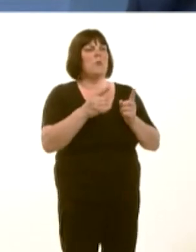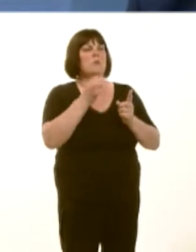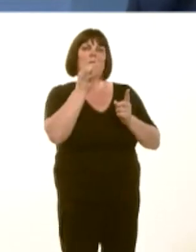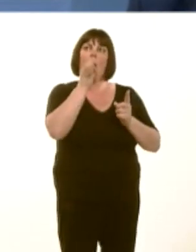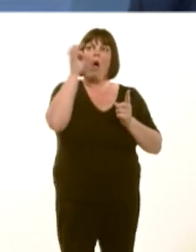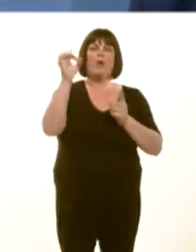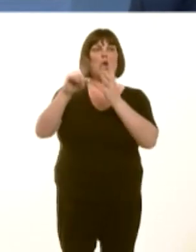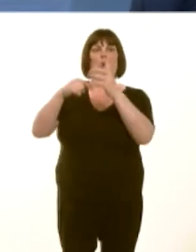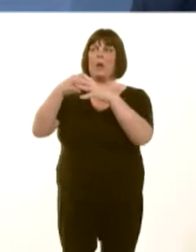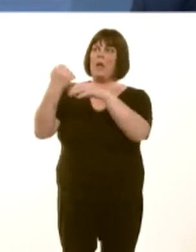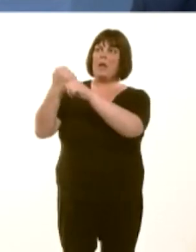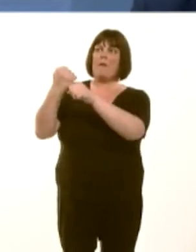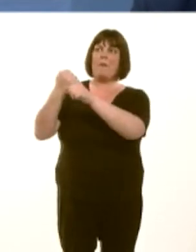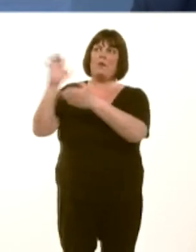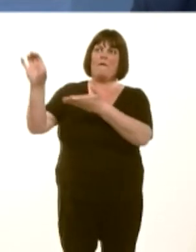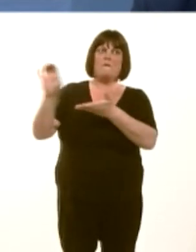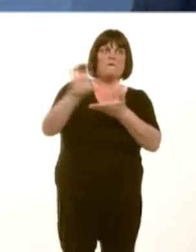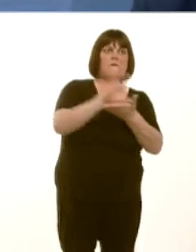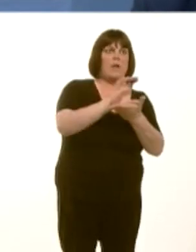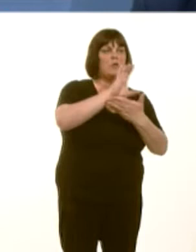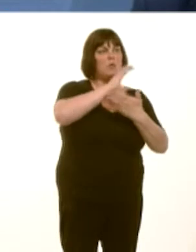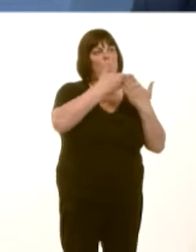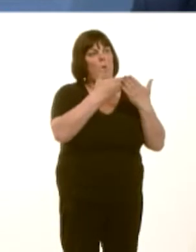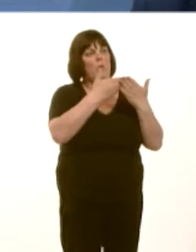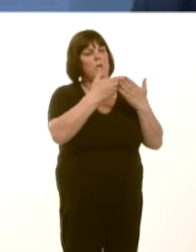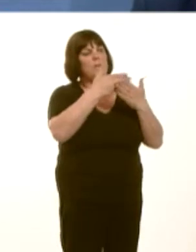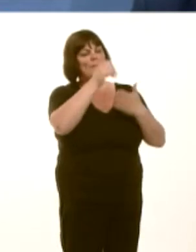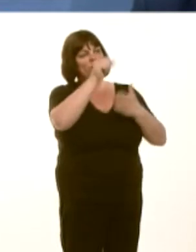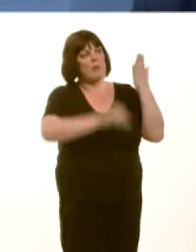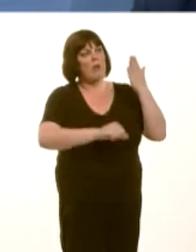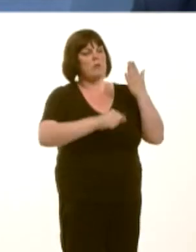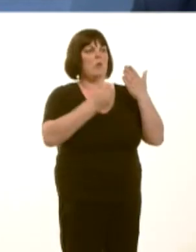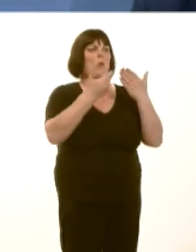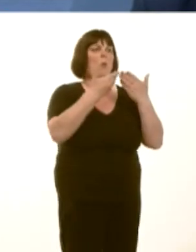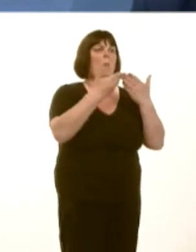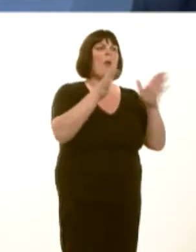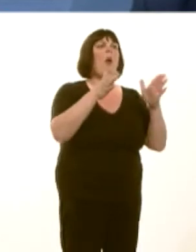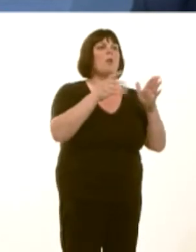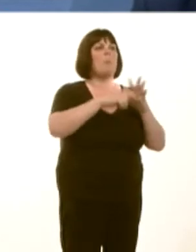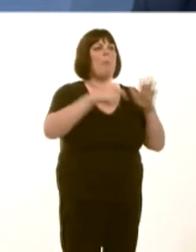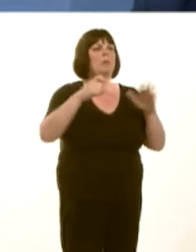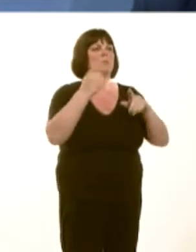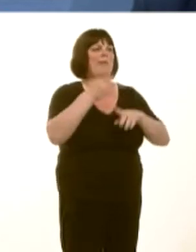to help contribute towards the cost of reinstating opencast because of their policy under previous